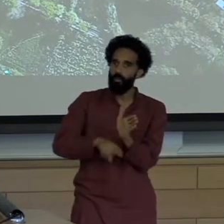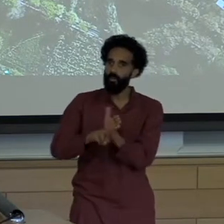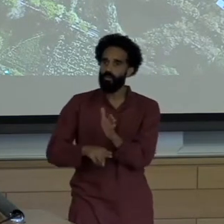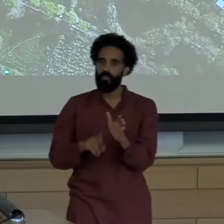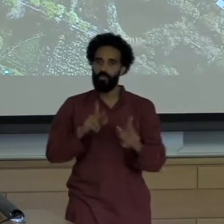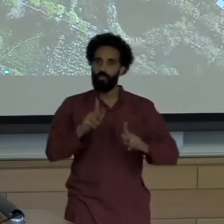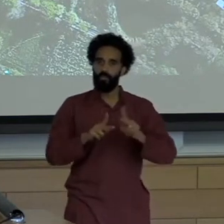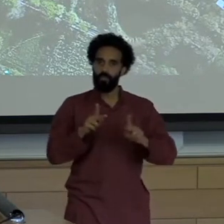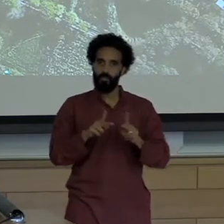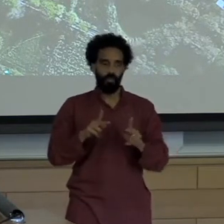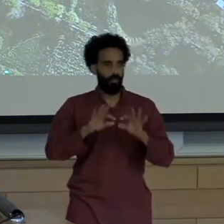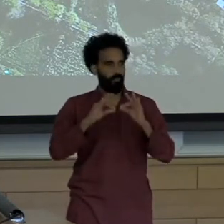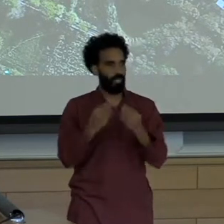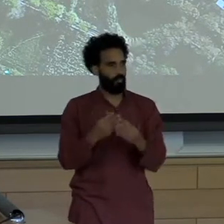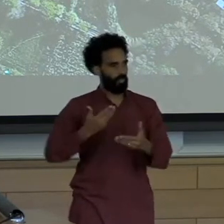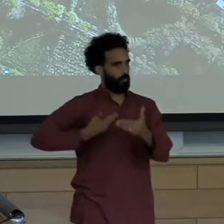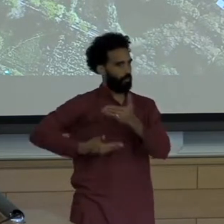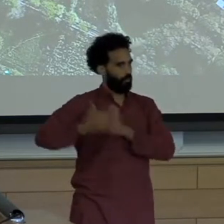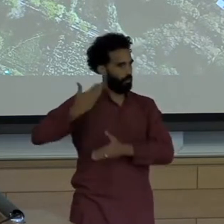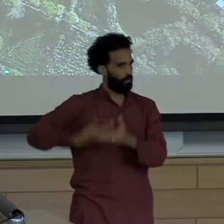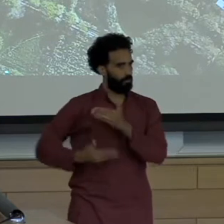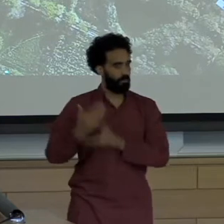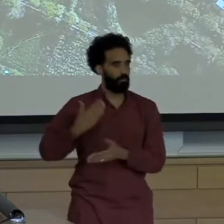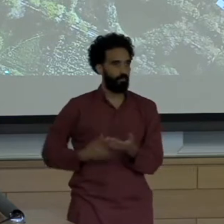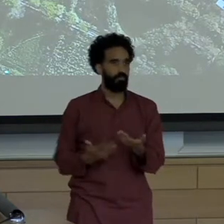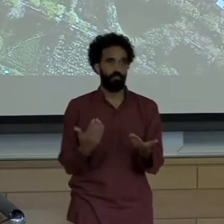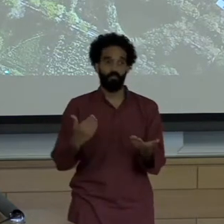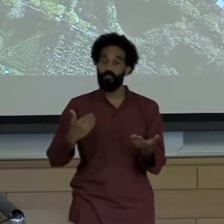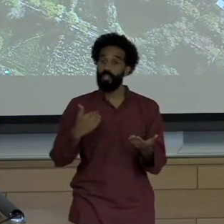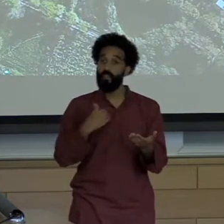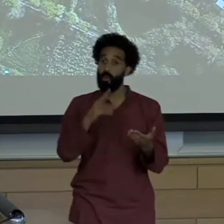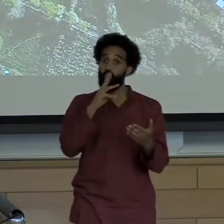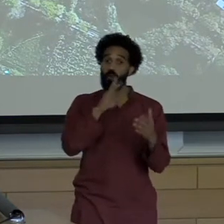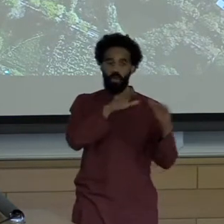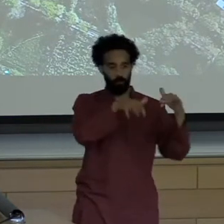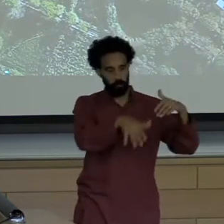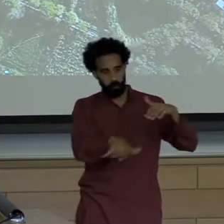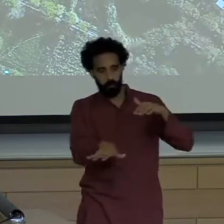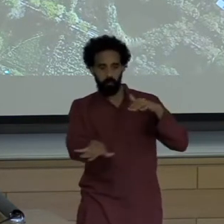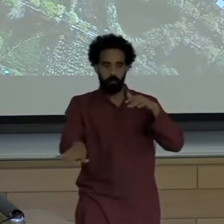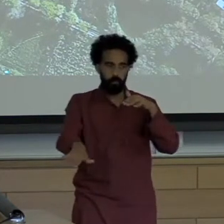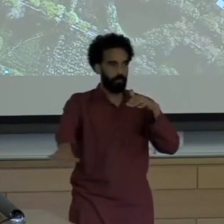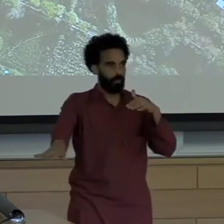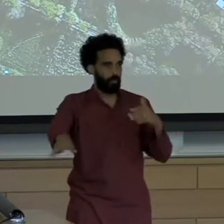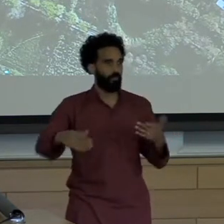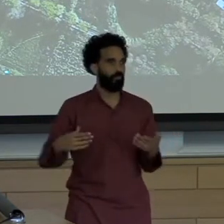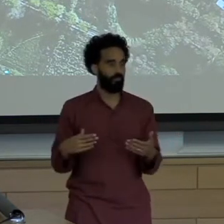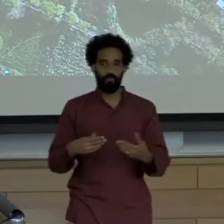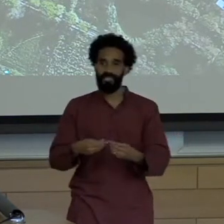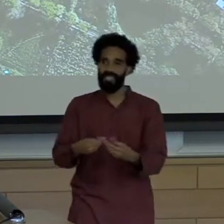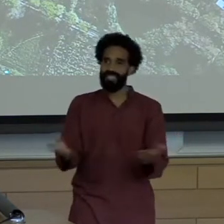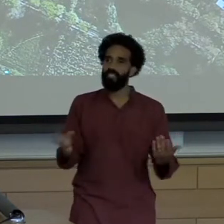The watershed aerates farms and supplies households in this case it even fills the pool of a luxury hotel